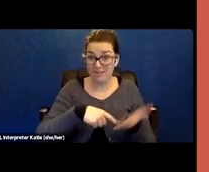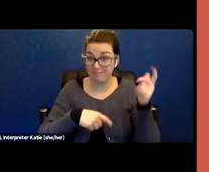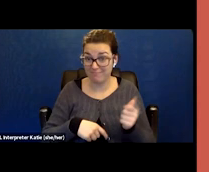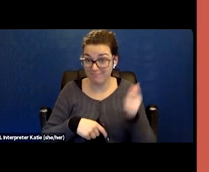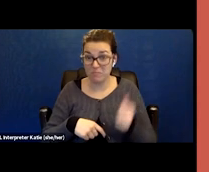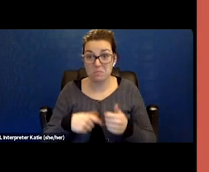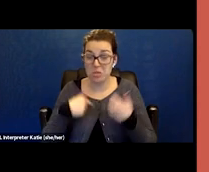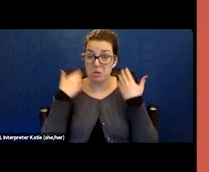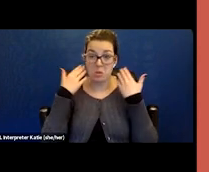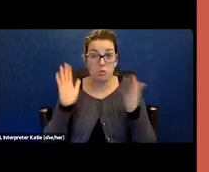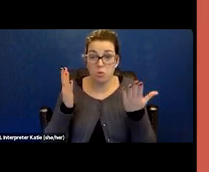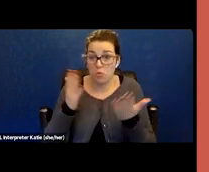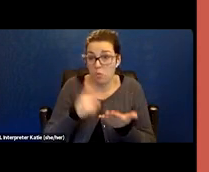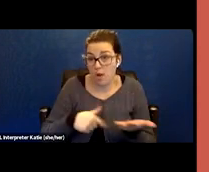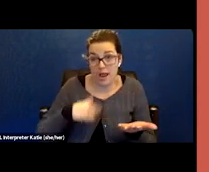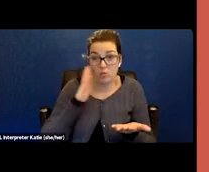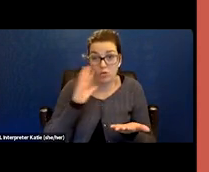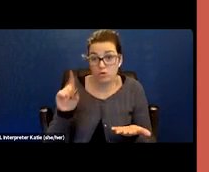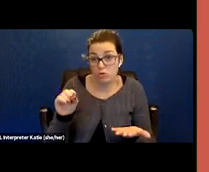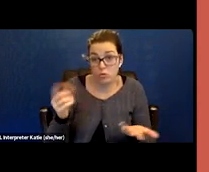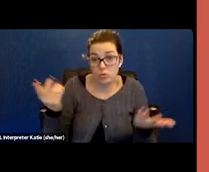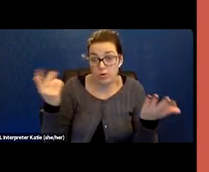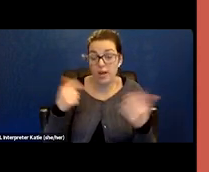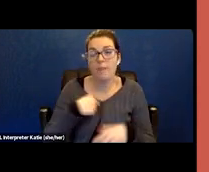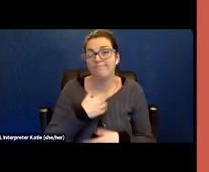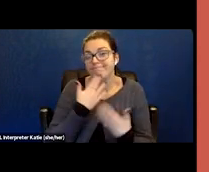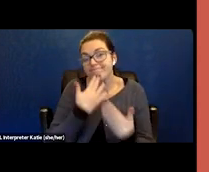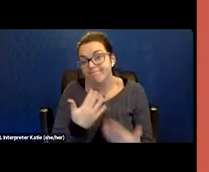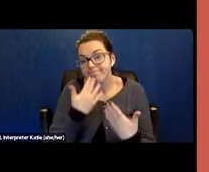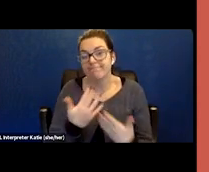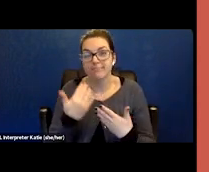So I'm grateful that the process worked for me.